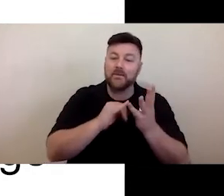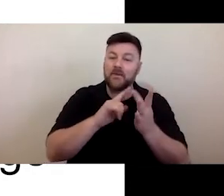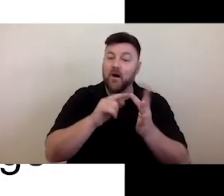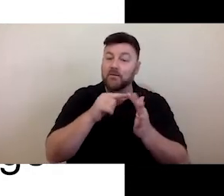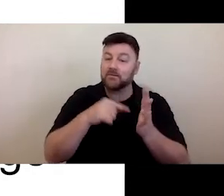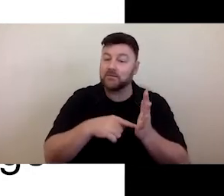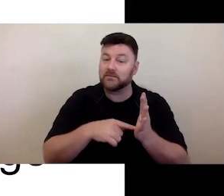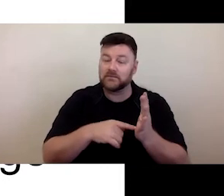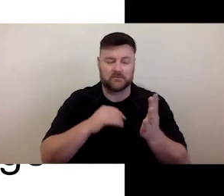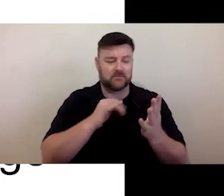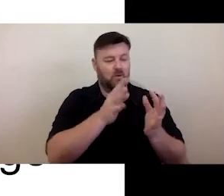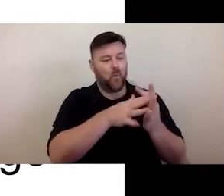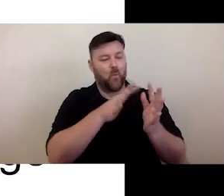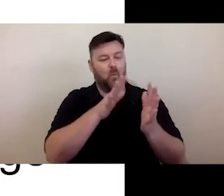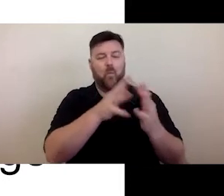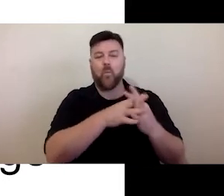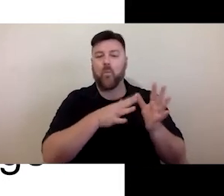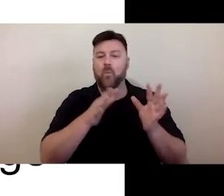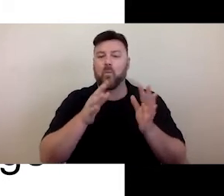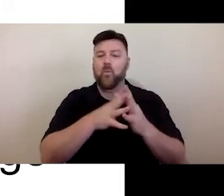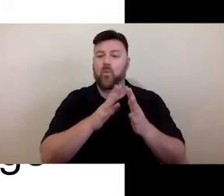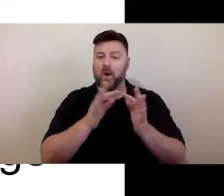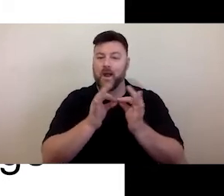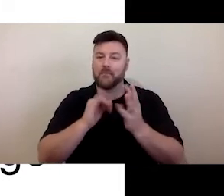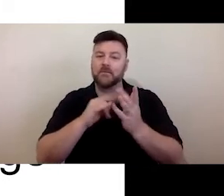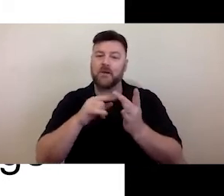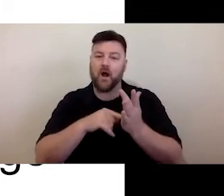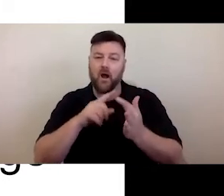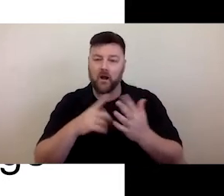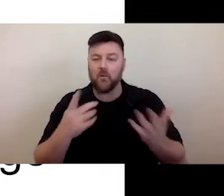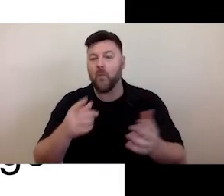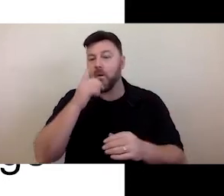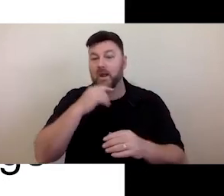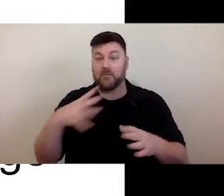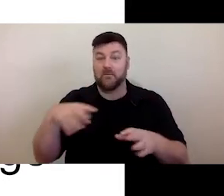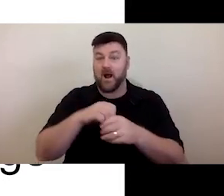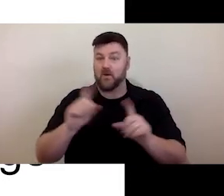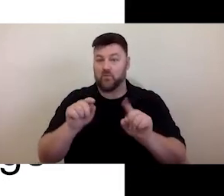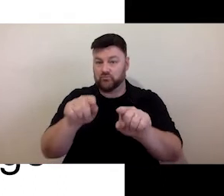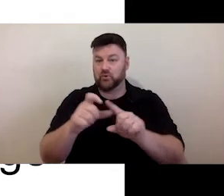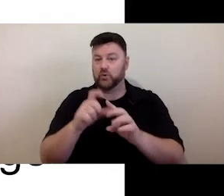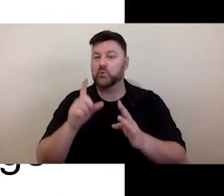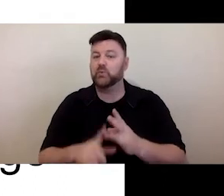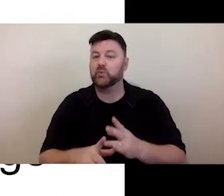information. And can be a part of what you do. Thank you. I'm going to